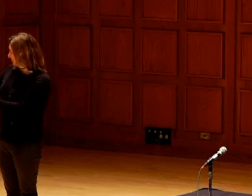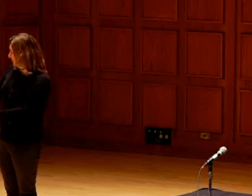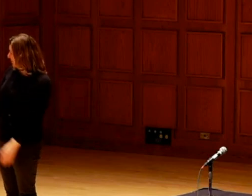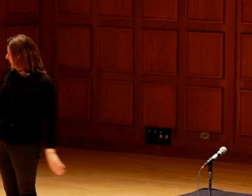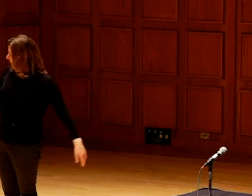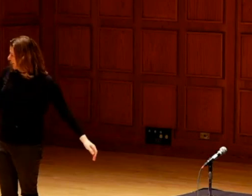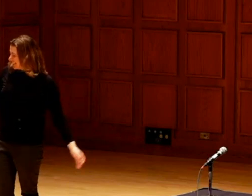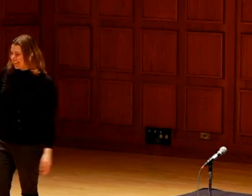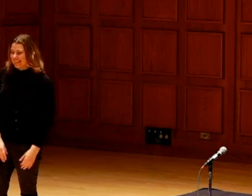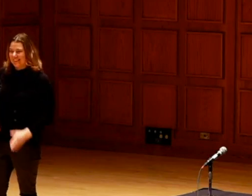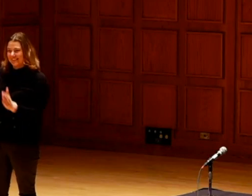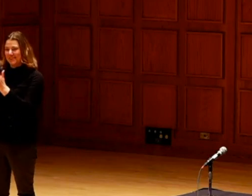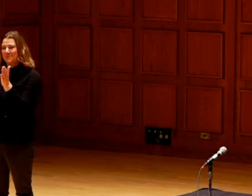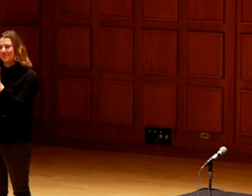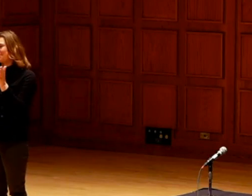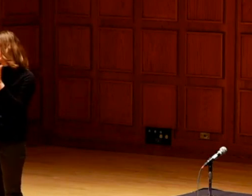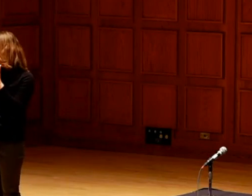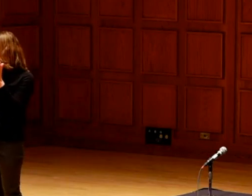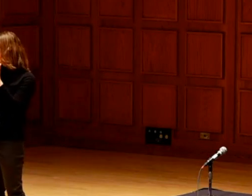Okay. The floor is yours.